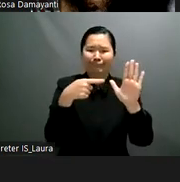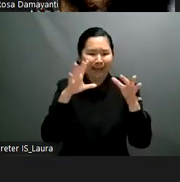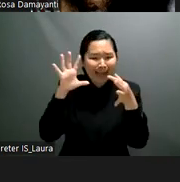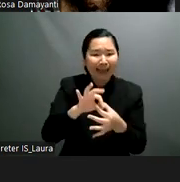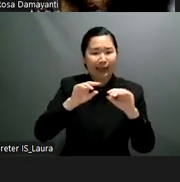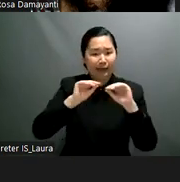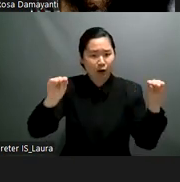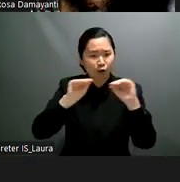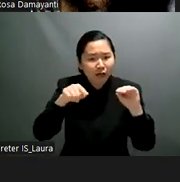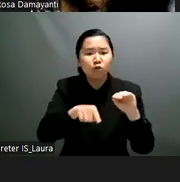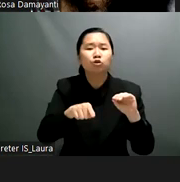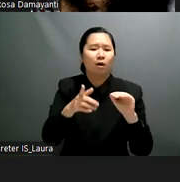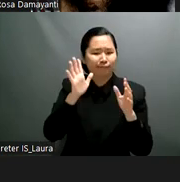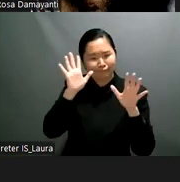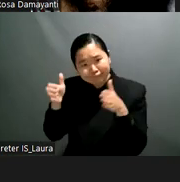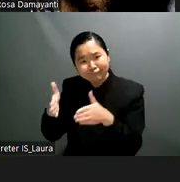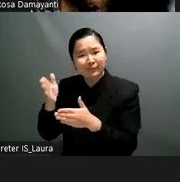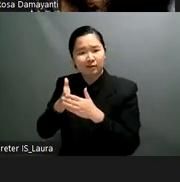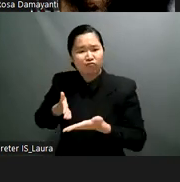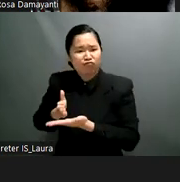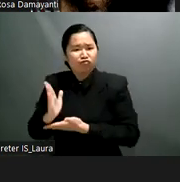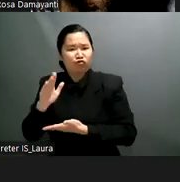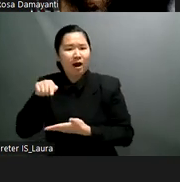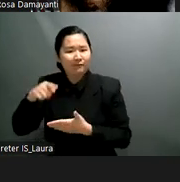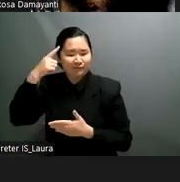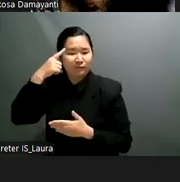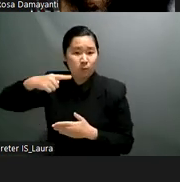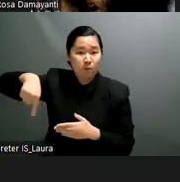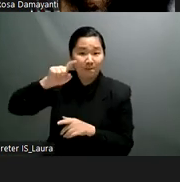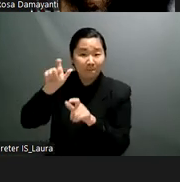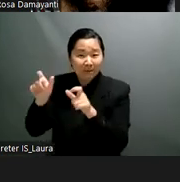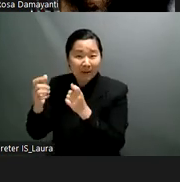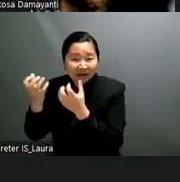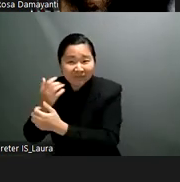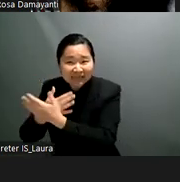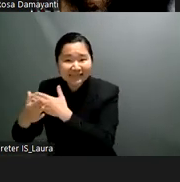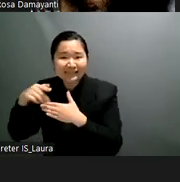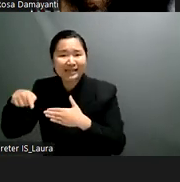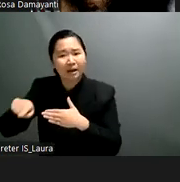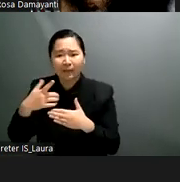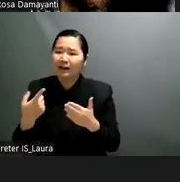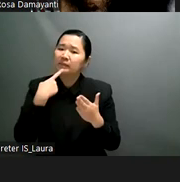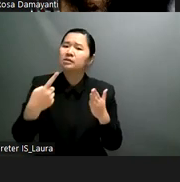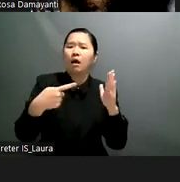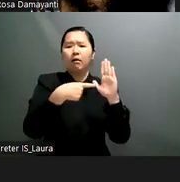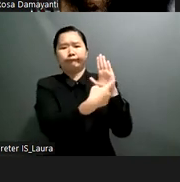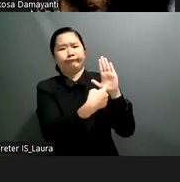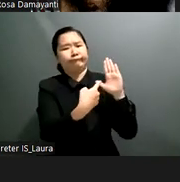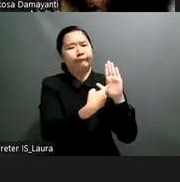most of these children live in the global south in 2017 the world disability report estimated then